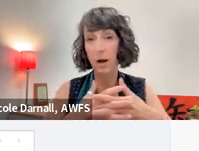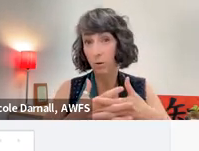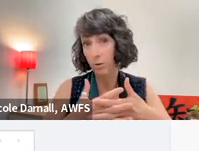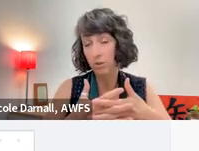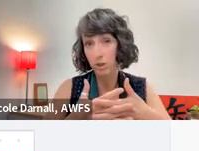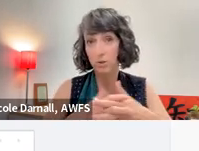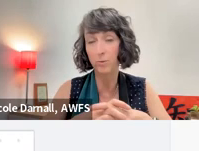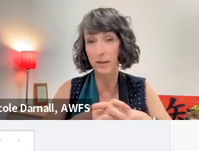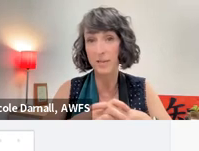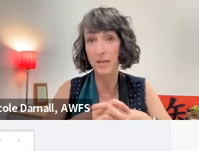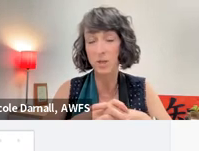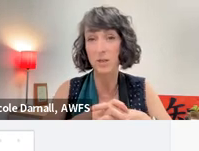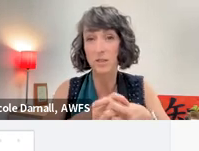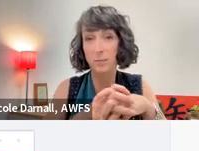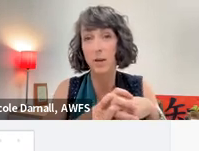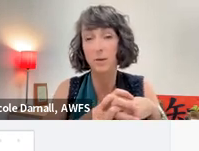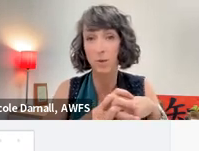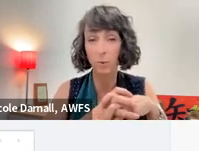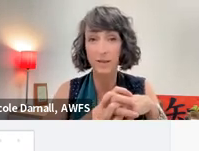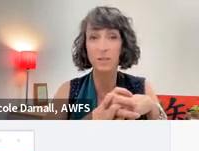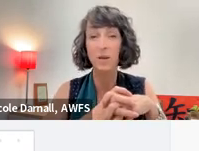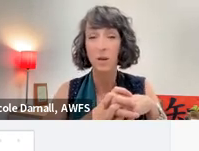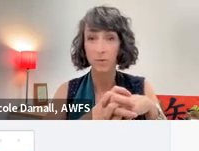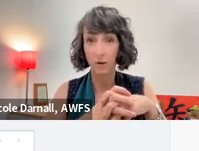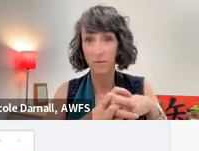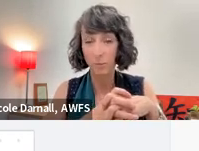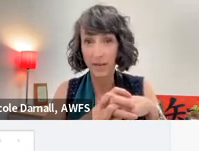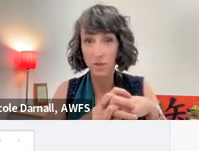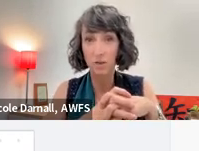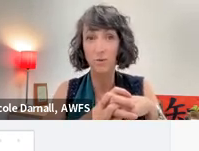our general recommendation is to put out a request for information